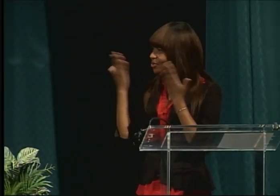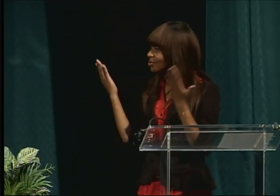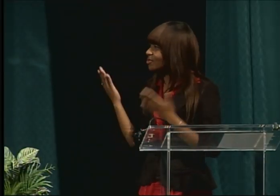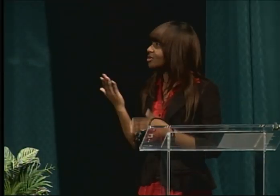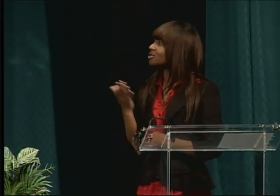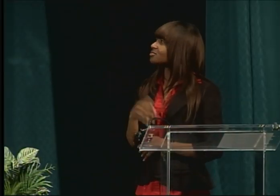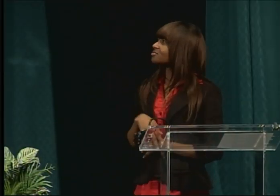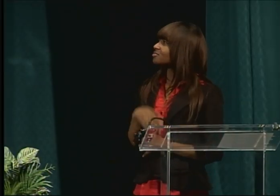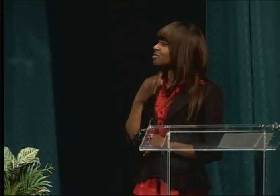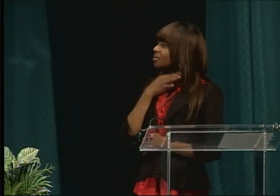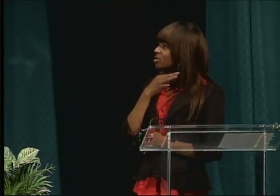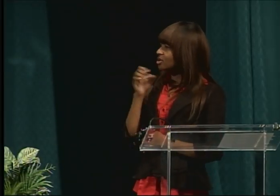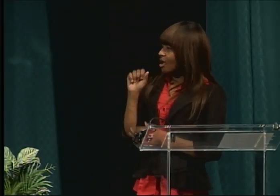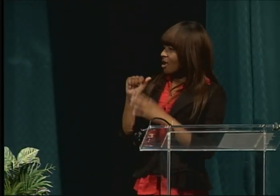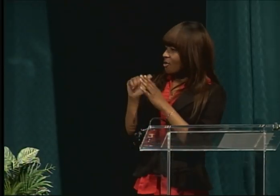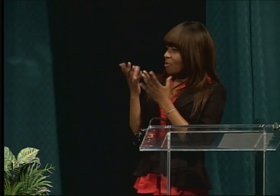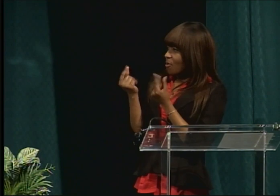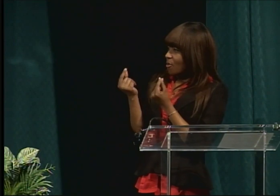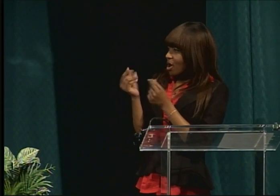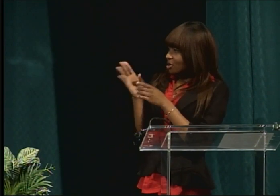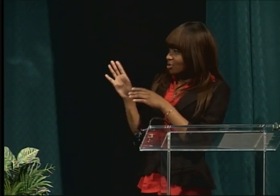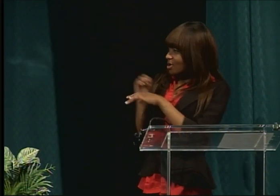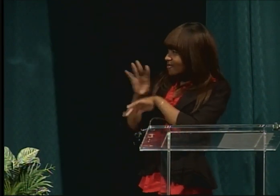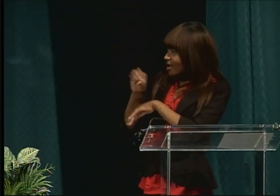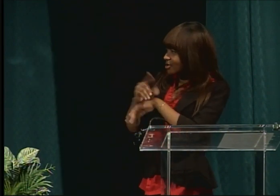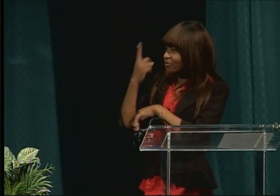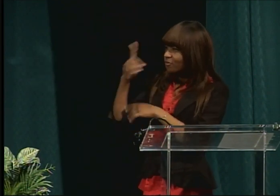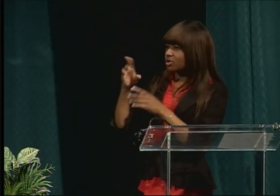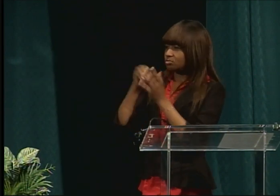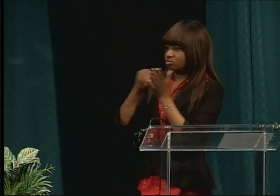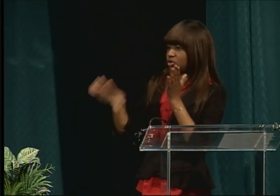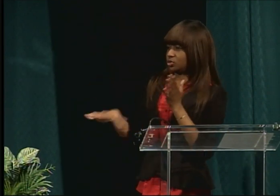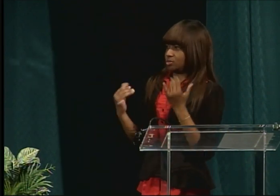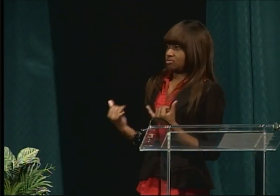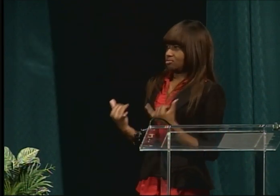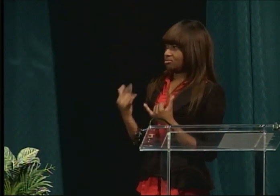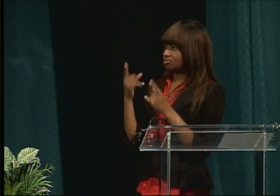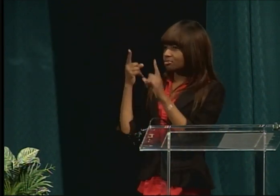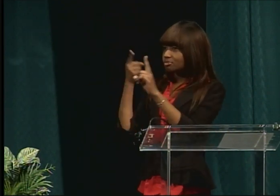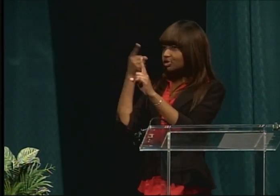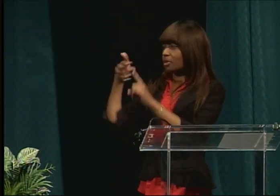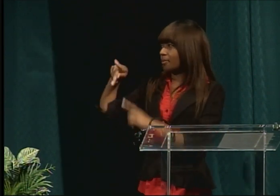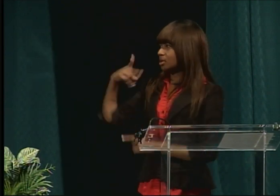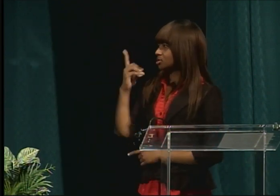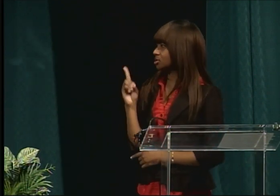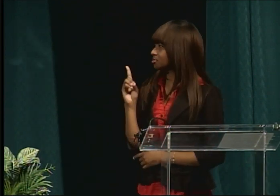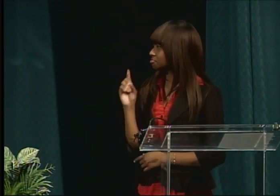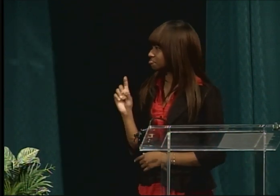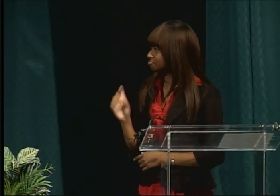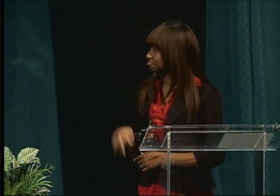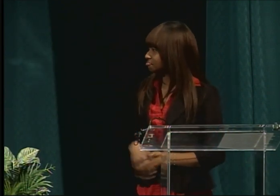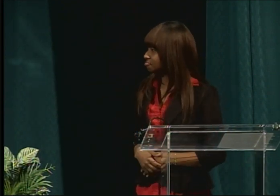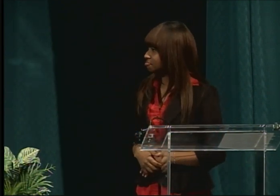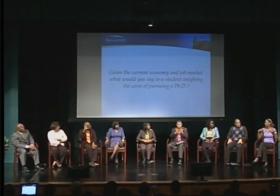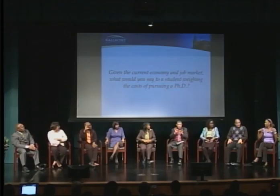This is Dr. Hairston: It is worth it. I do feel it's worth it.